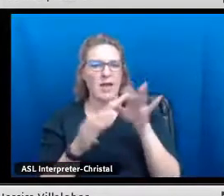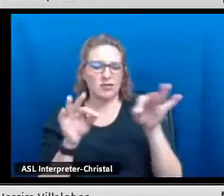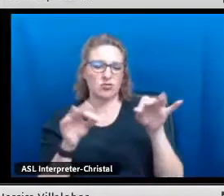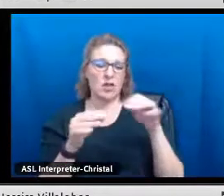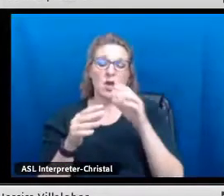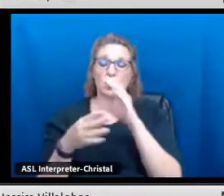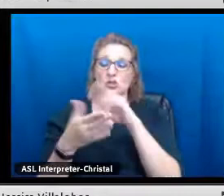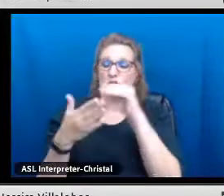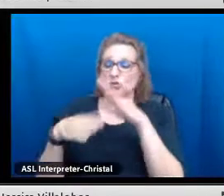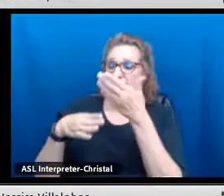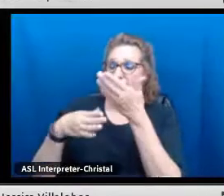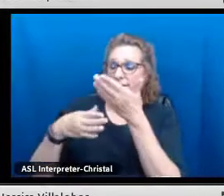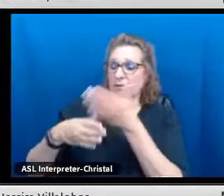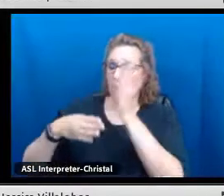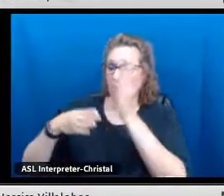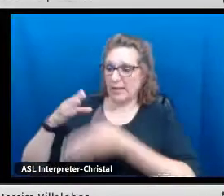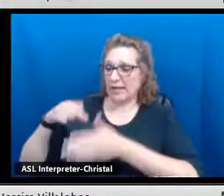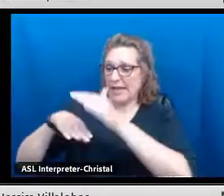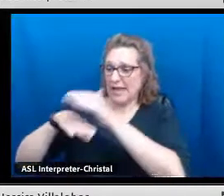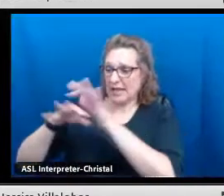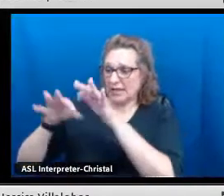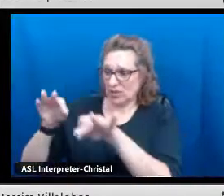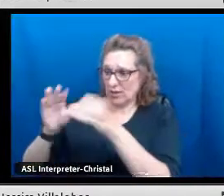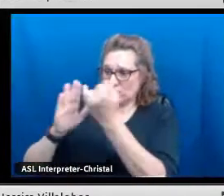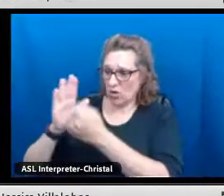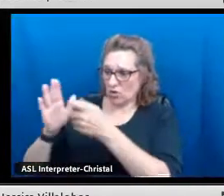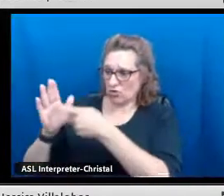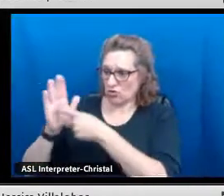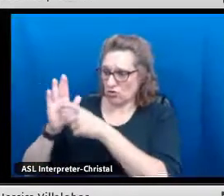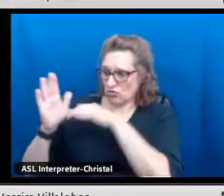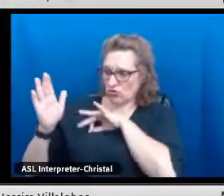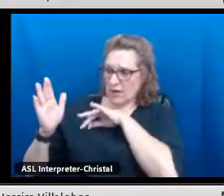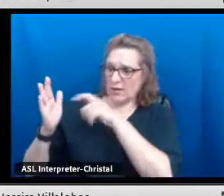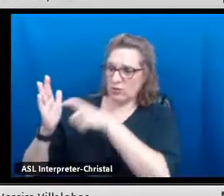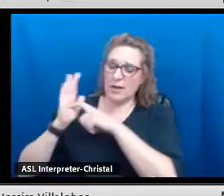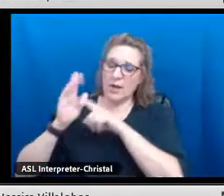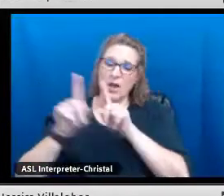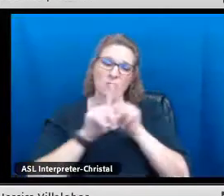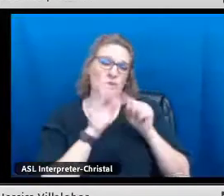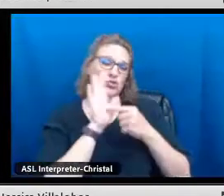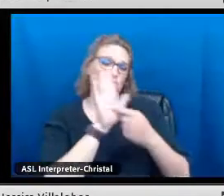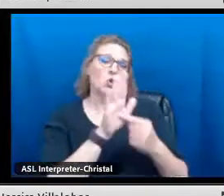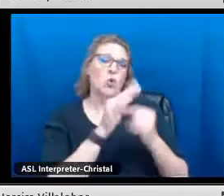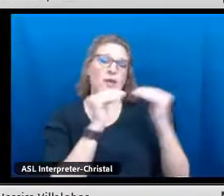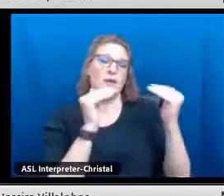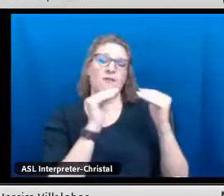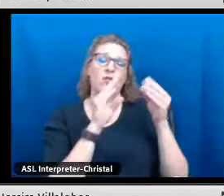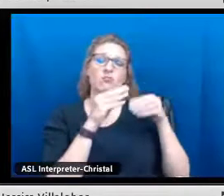global seal of biliteracy where students complete their English language arts credit requirements